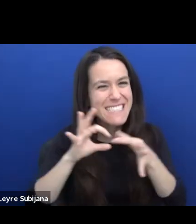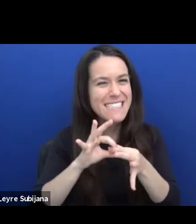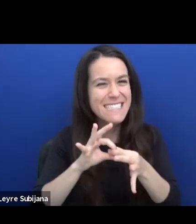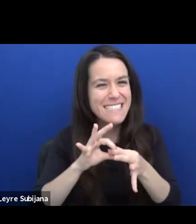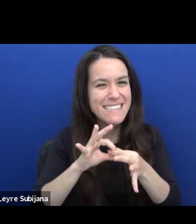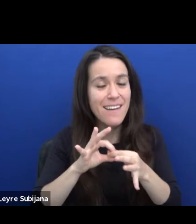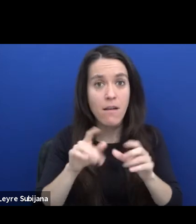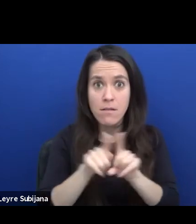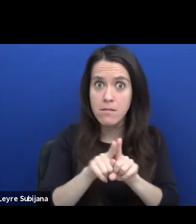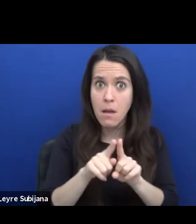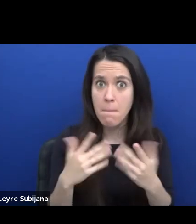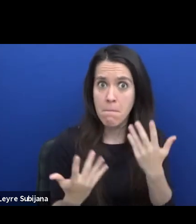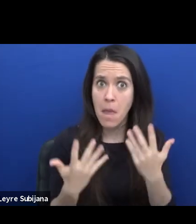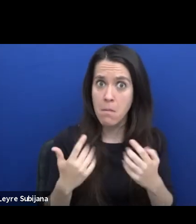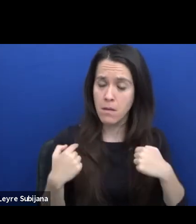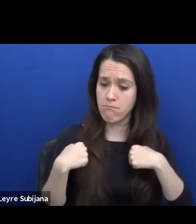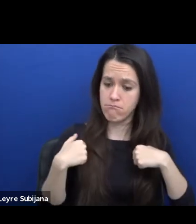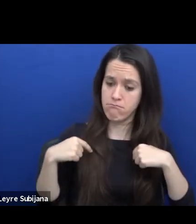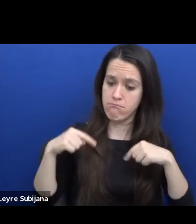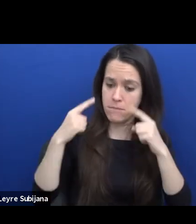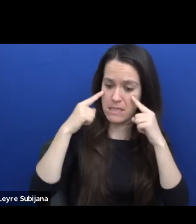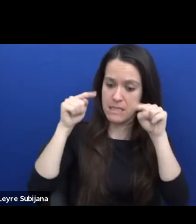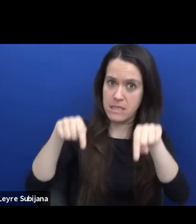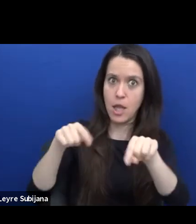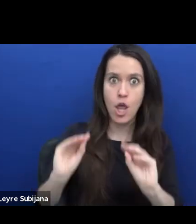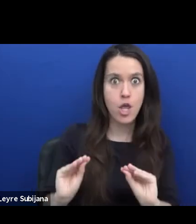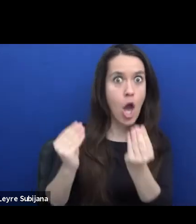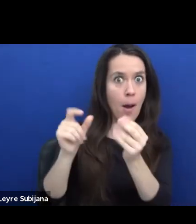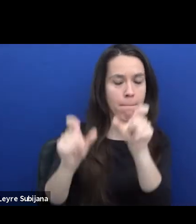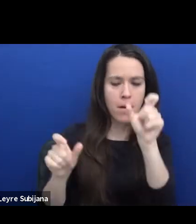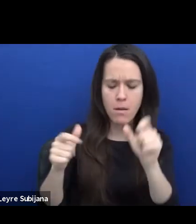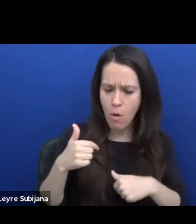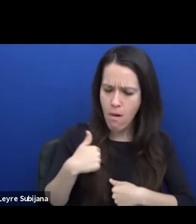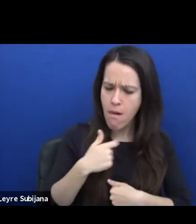from younger generations to reinvent theatre experiences.